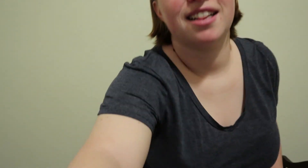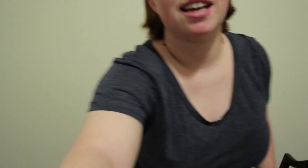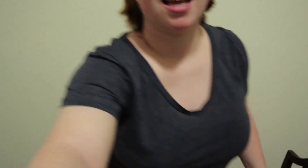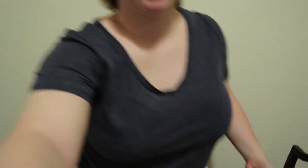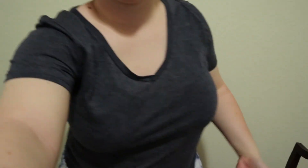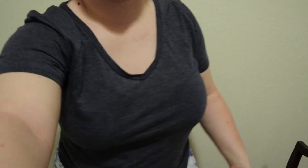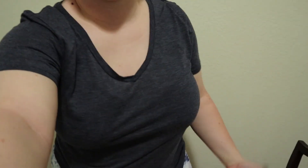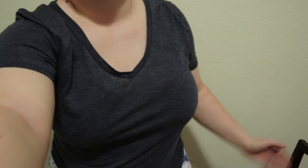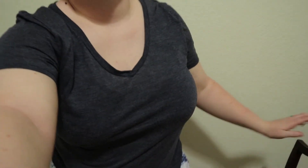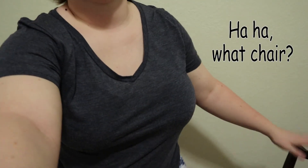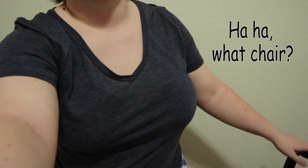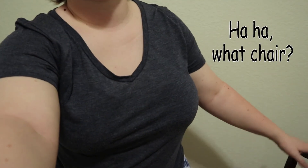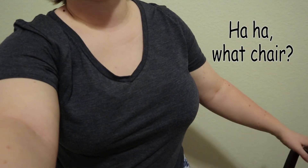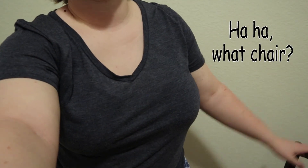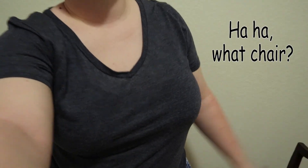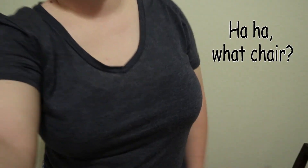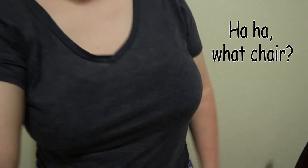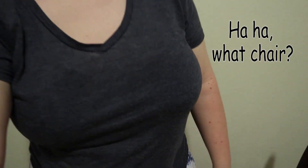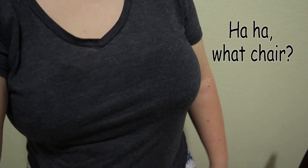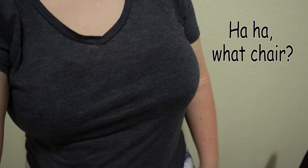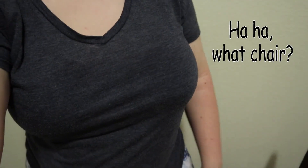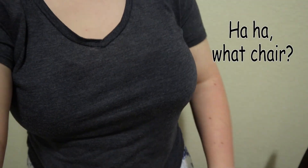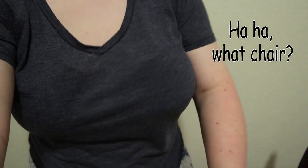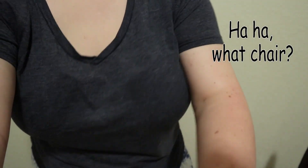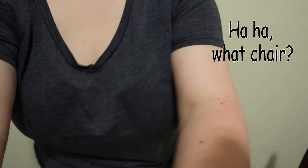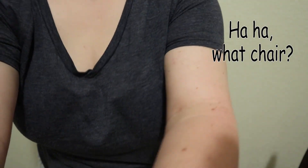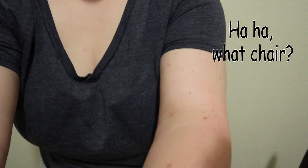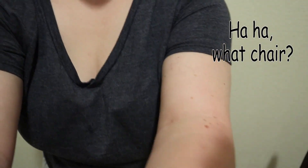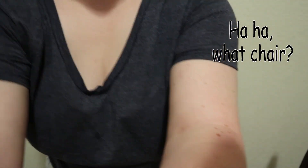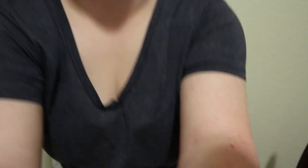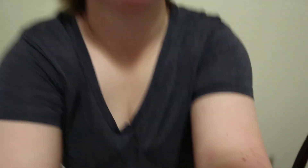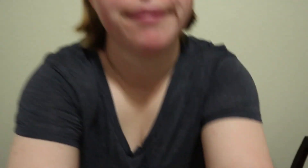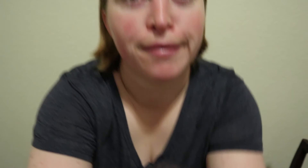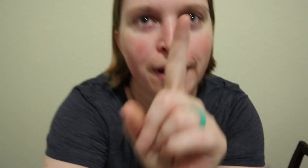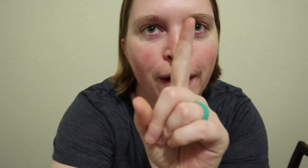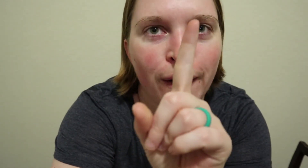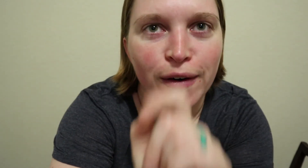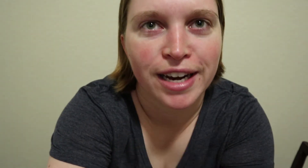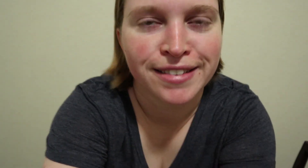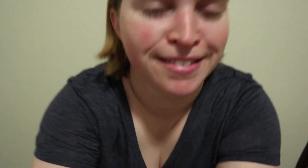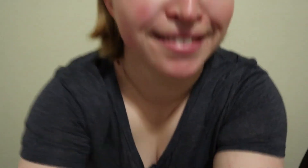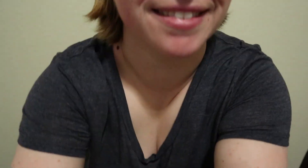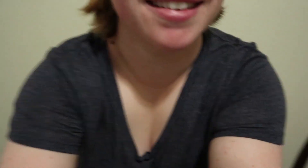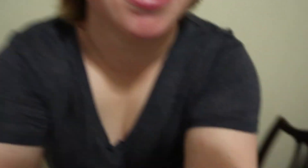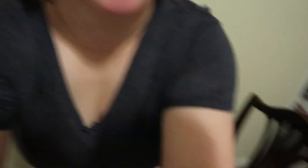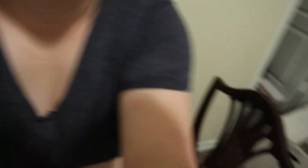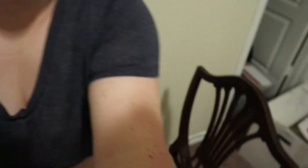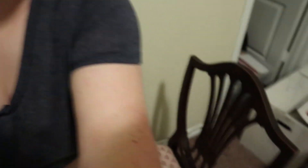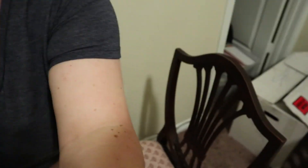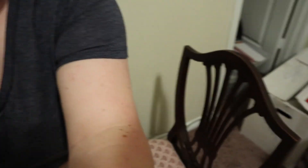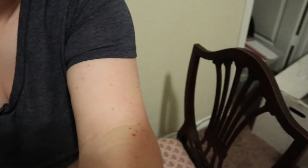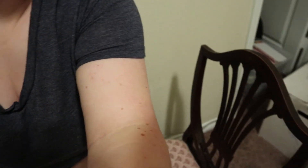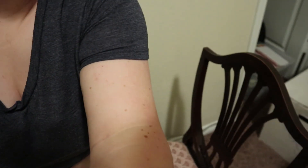Like there's a chair uh Okay Hold on Here's a chair